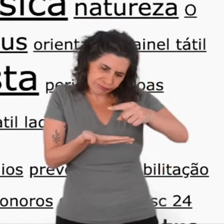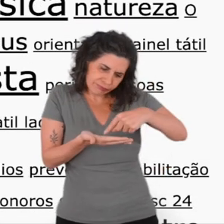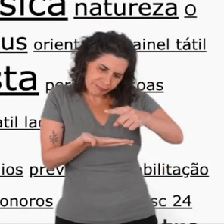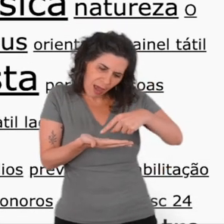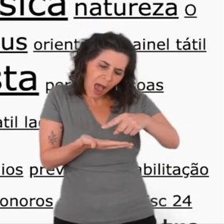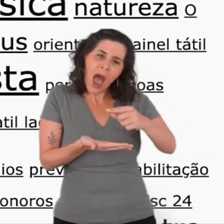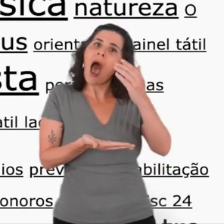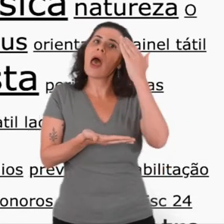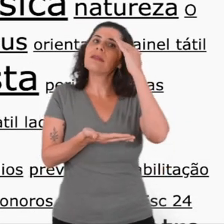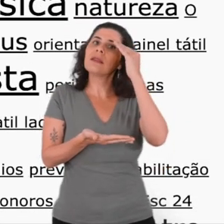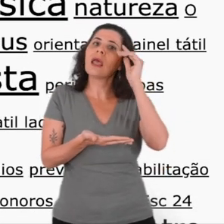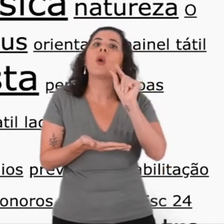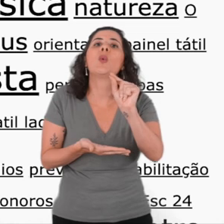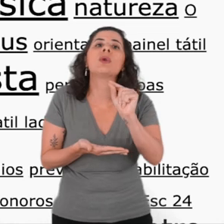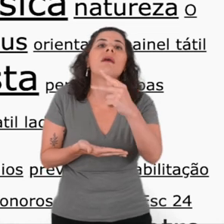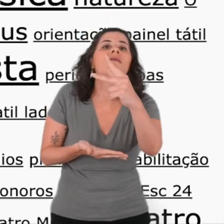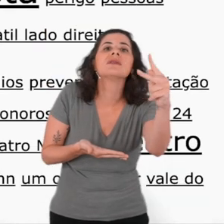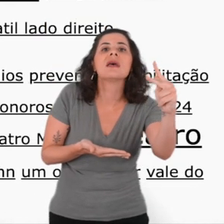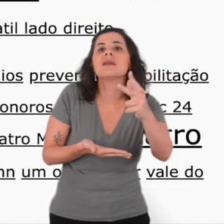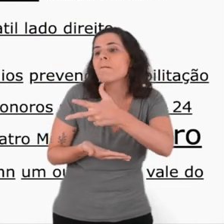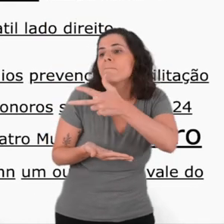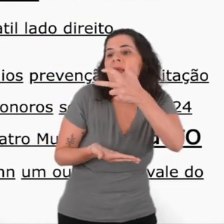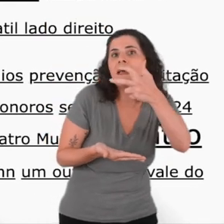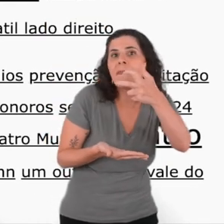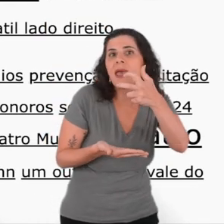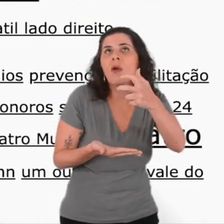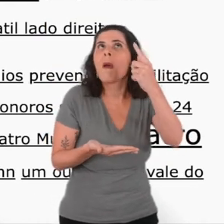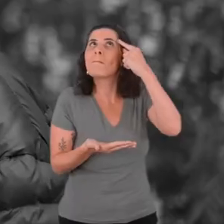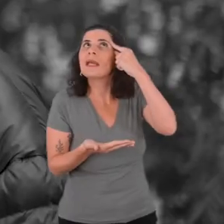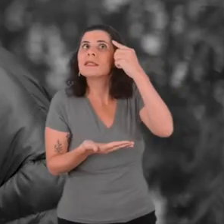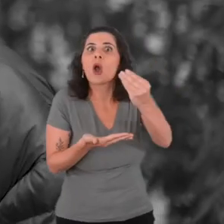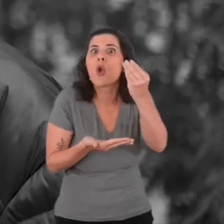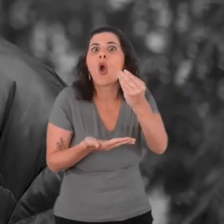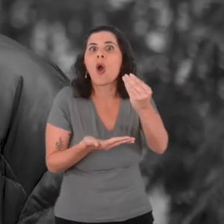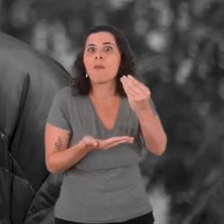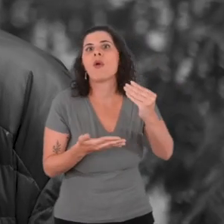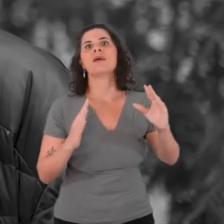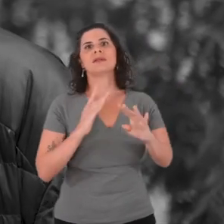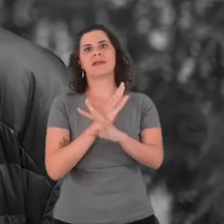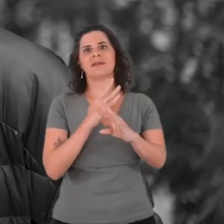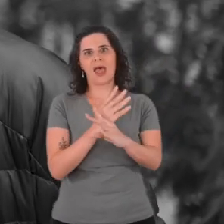Who are you, how do you perceive the city. Unveiling the Unseen